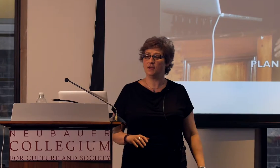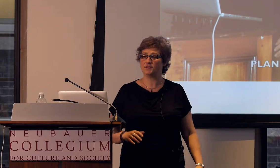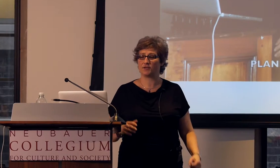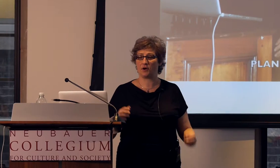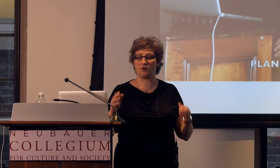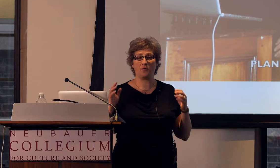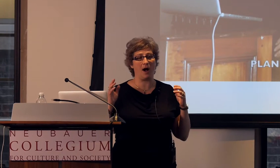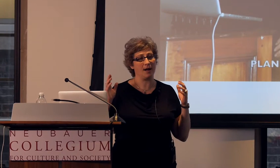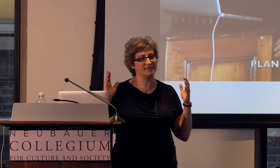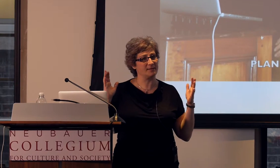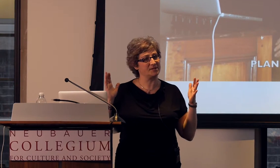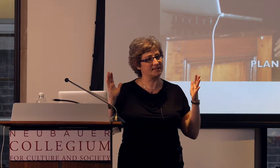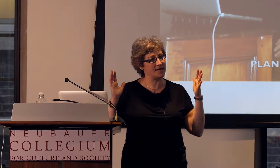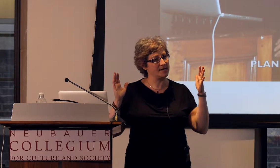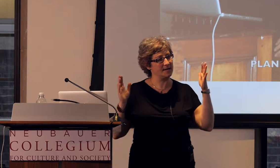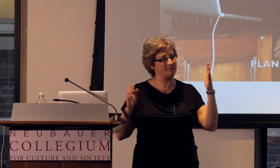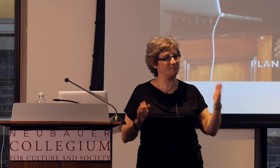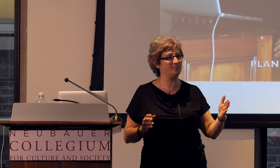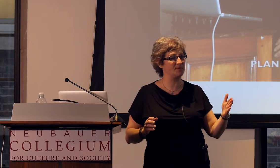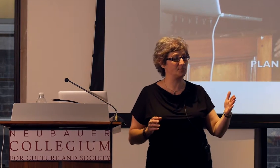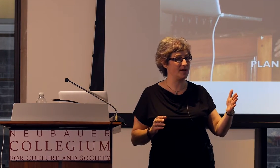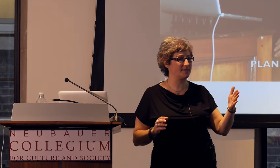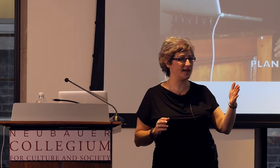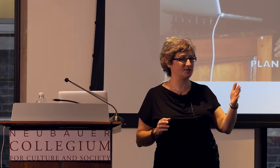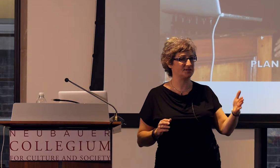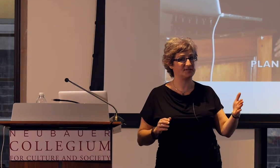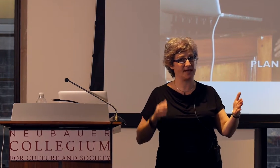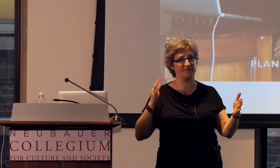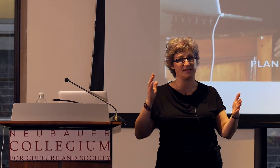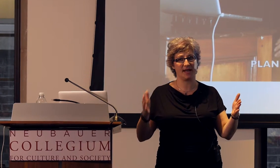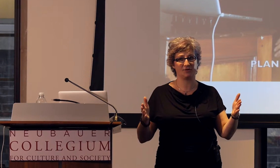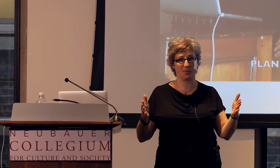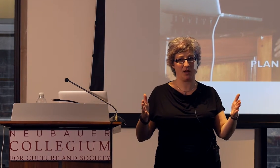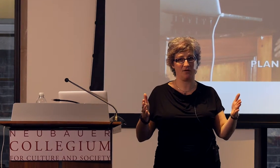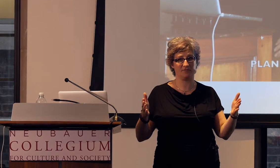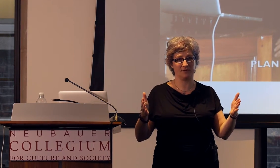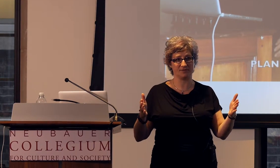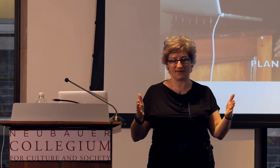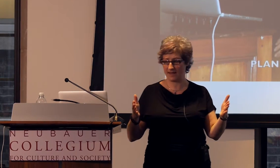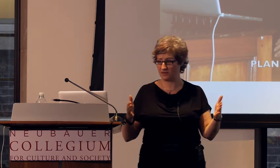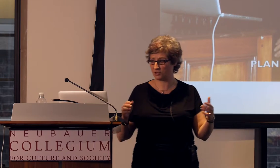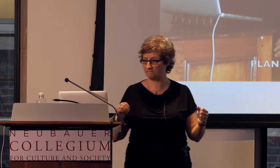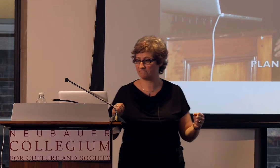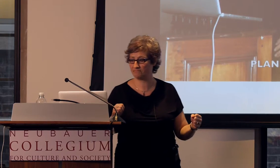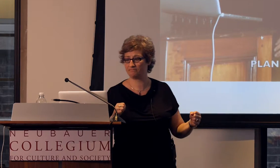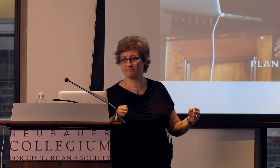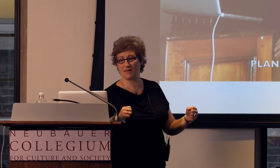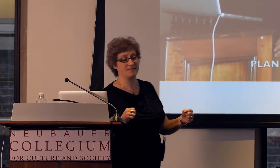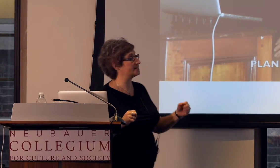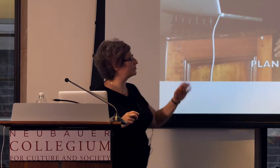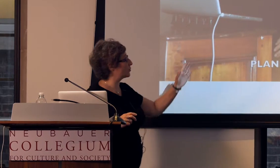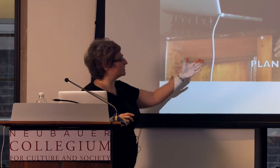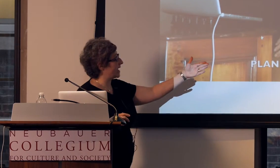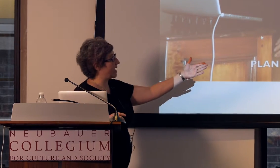So, I was able to study him between the ages of seven and twelve years of age, this is towards the end